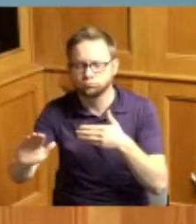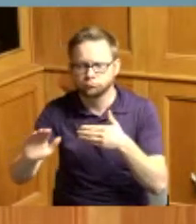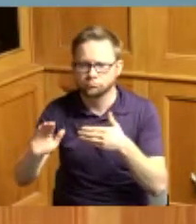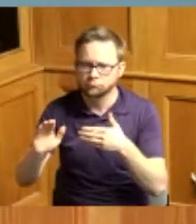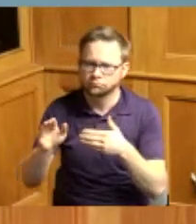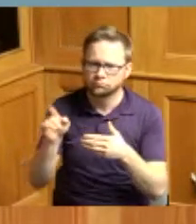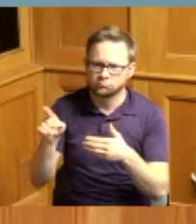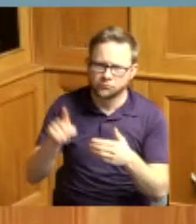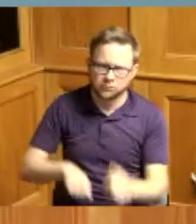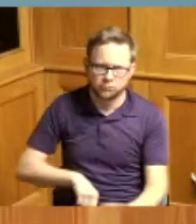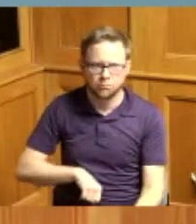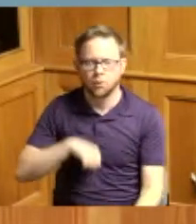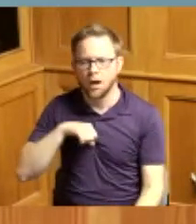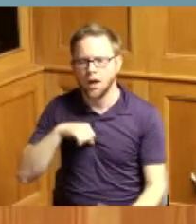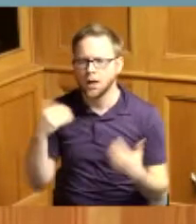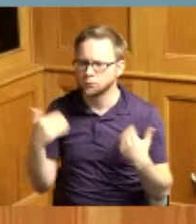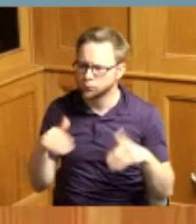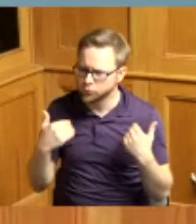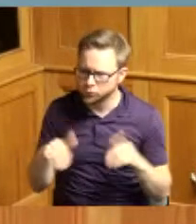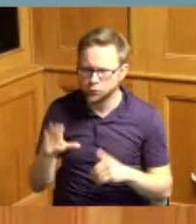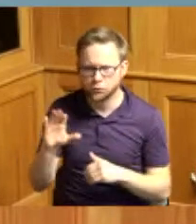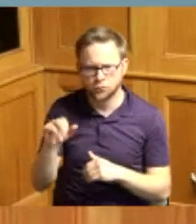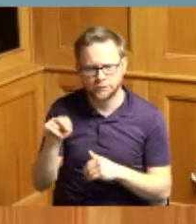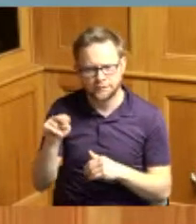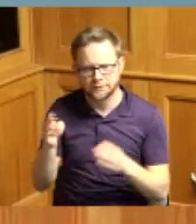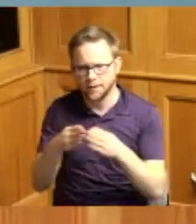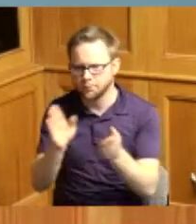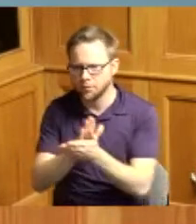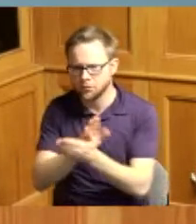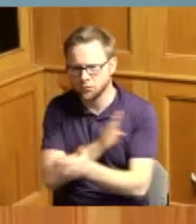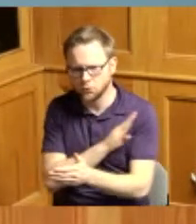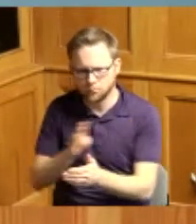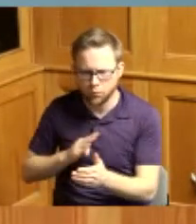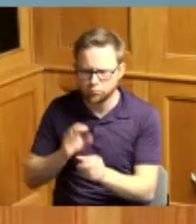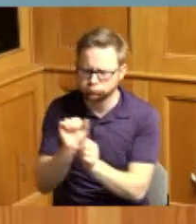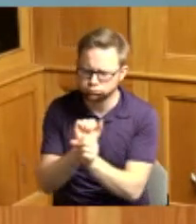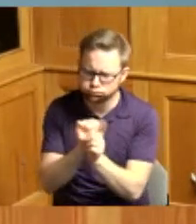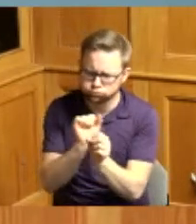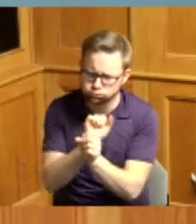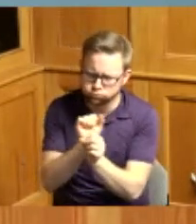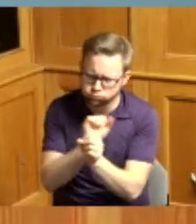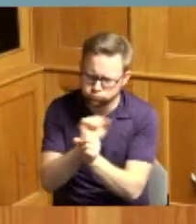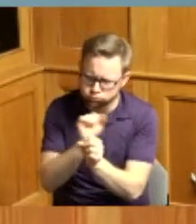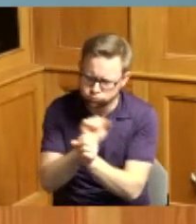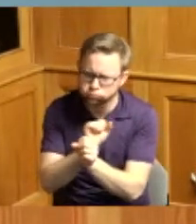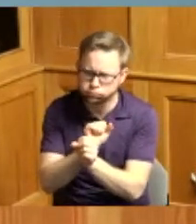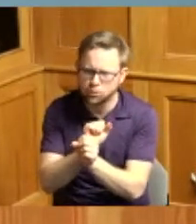of the collective efforts of the Cincinnati public schools Board of education to achieve excellence